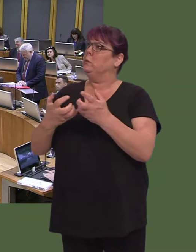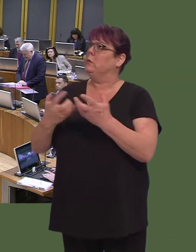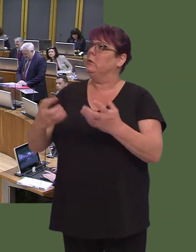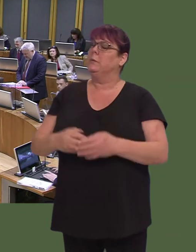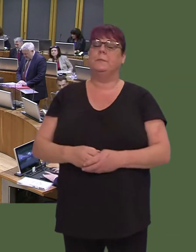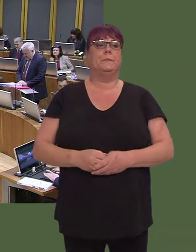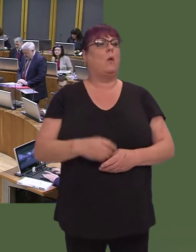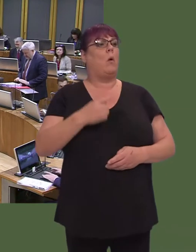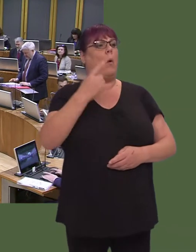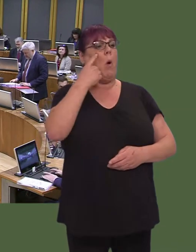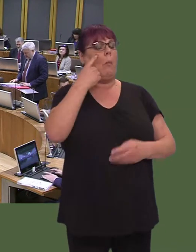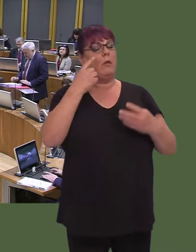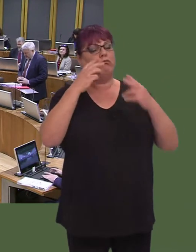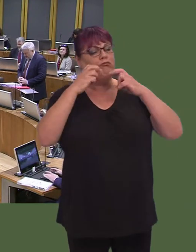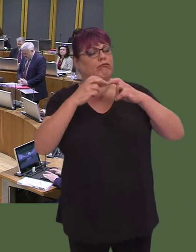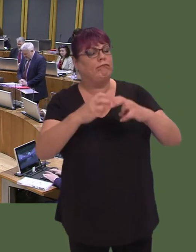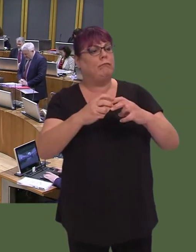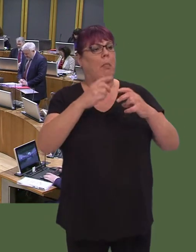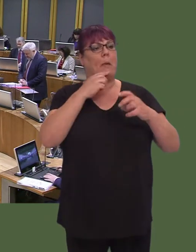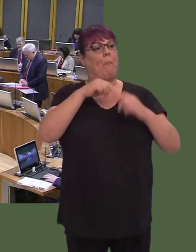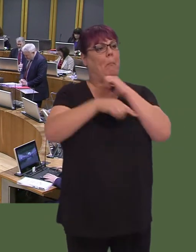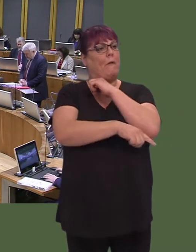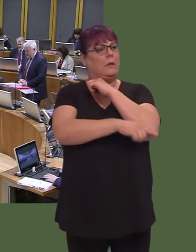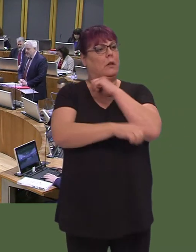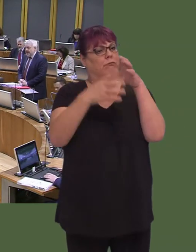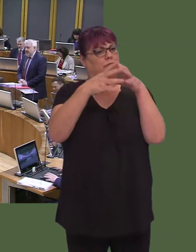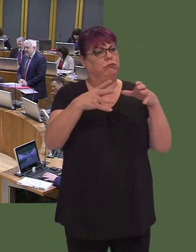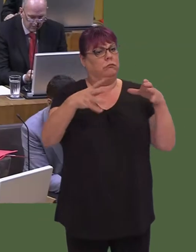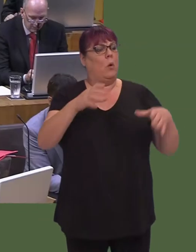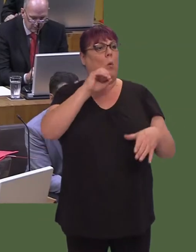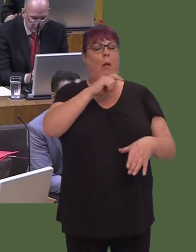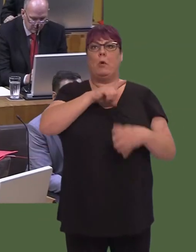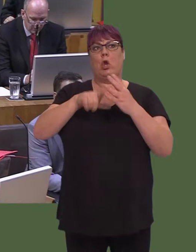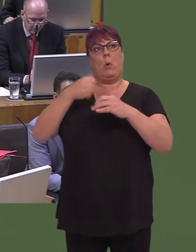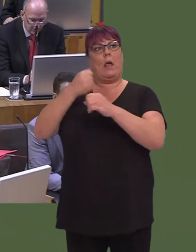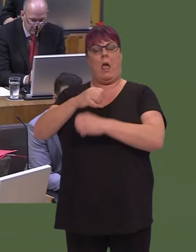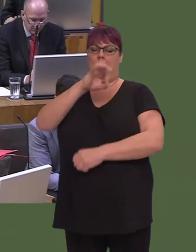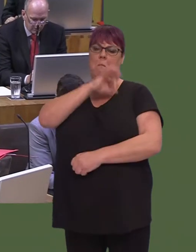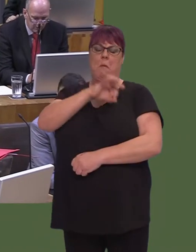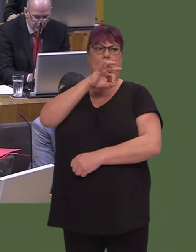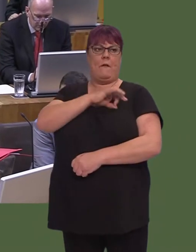Studies predicts that poverty in Wales will grow significantly as a result of the UK Government's savage benefit cuts.